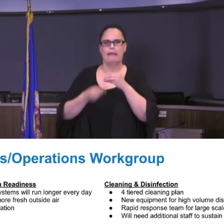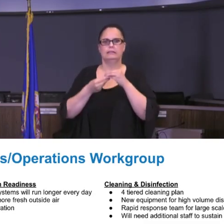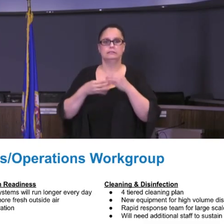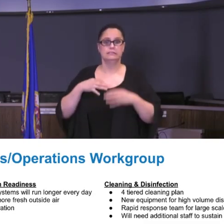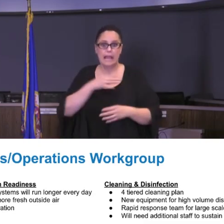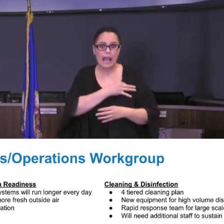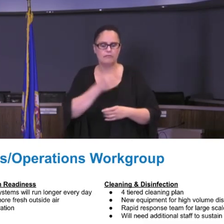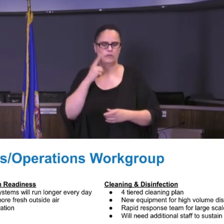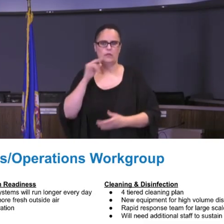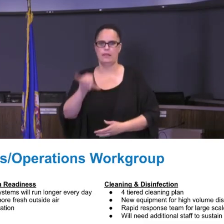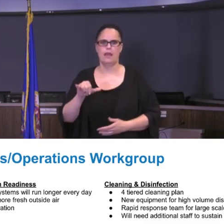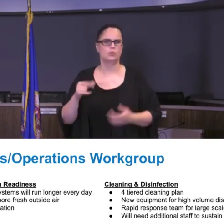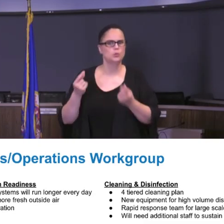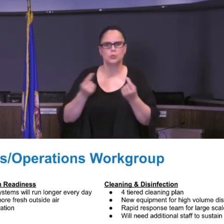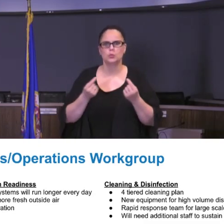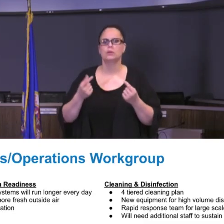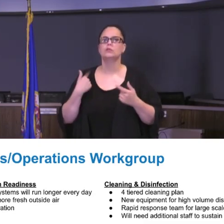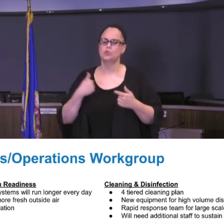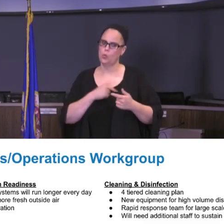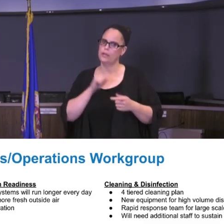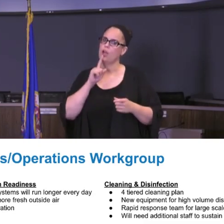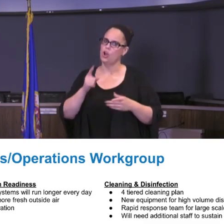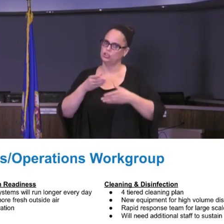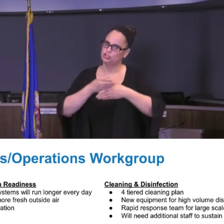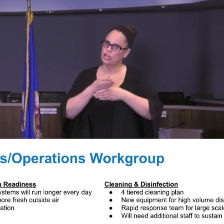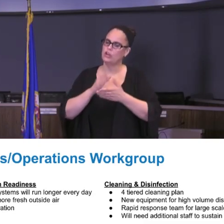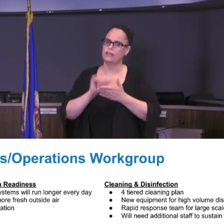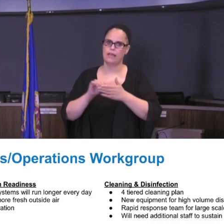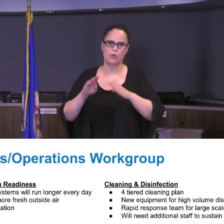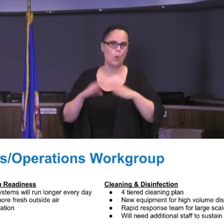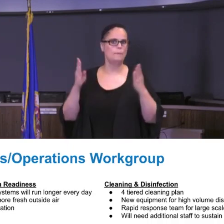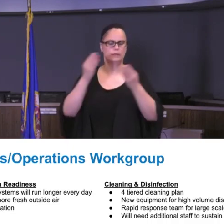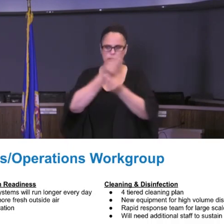very openly with our groups back in March that this is a